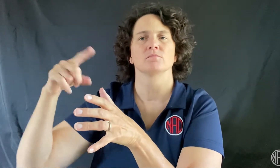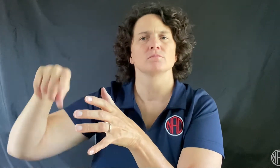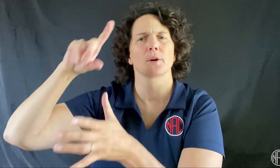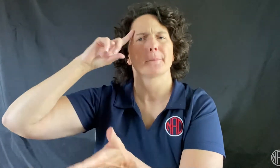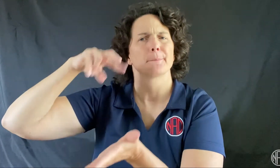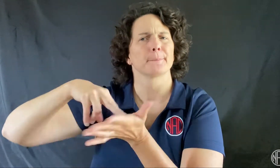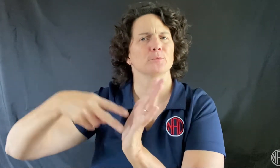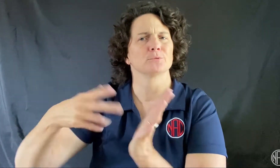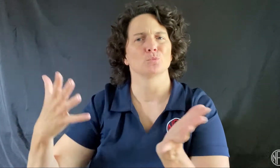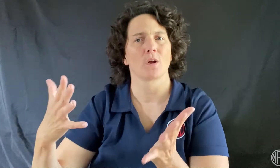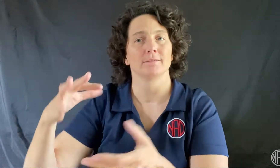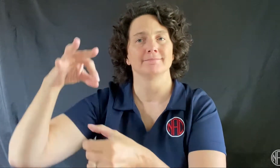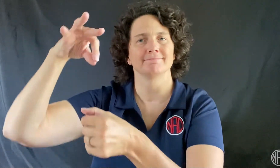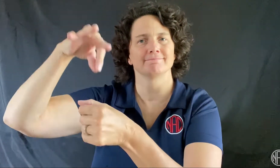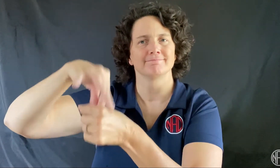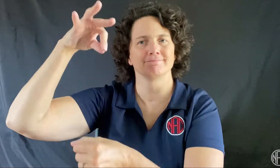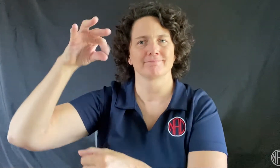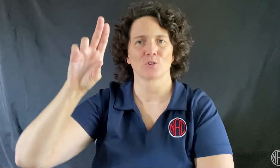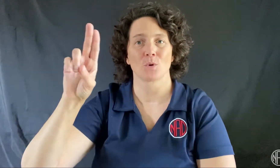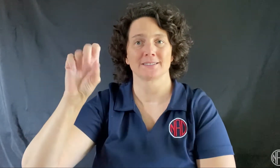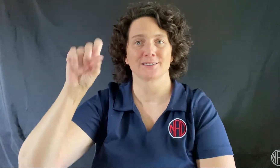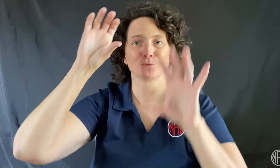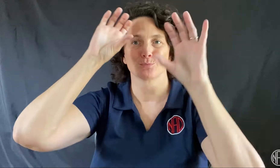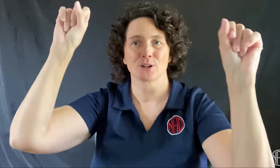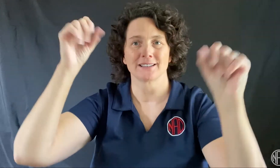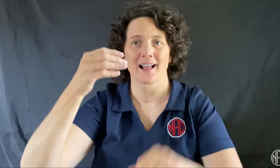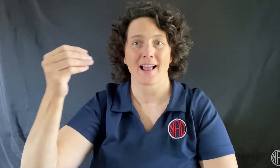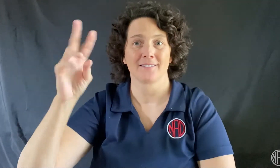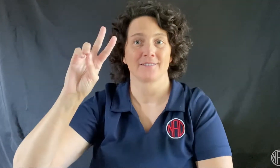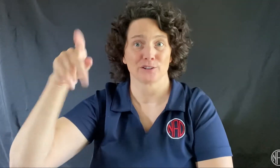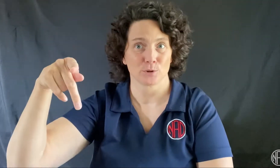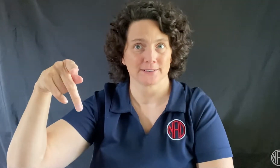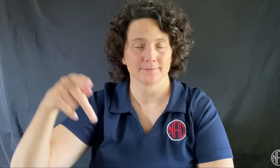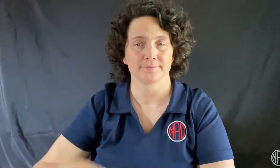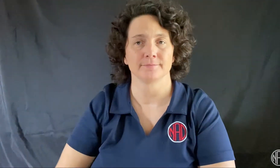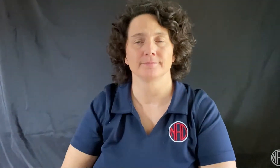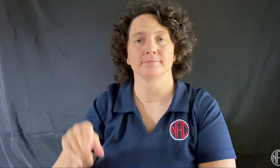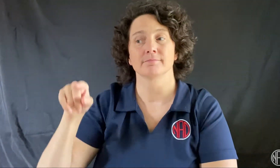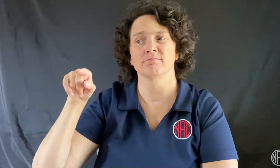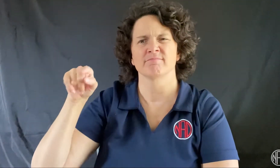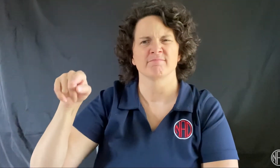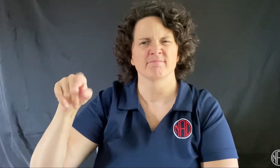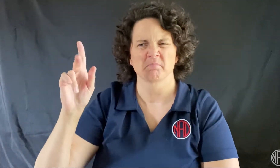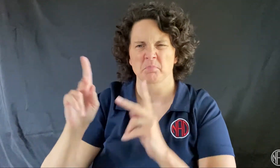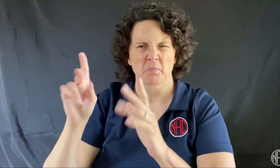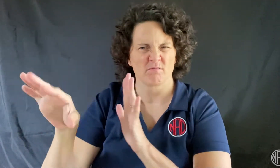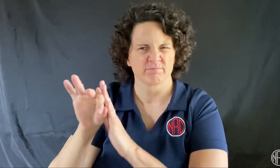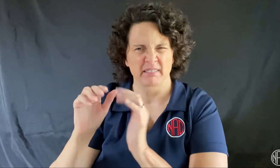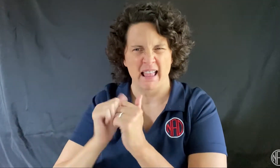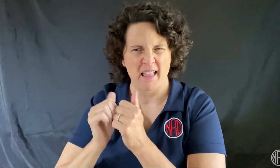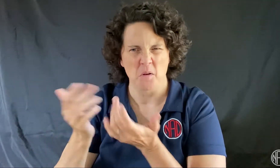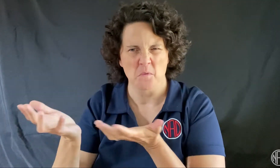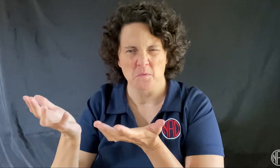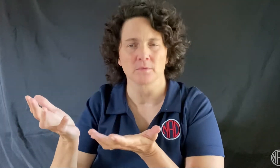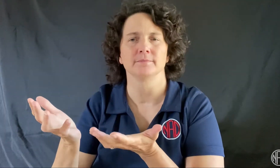with the purpose of electing the President and Vice President of the United States. But how are these electors appointed?